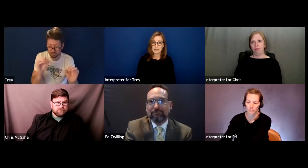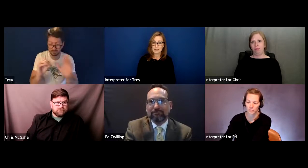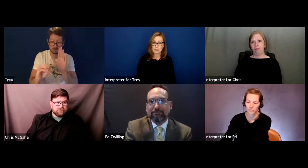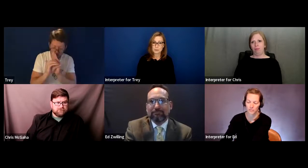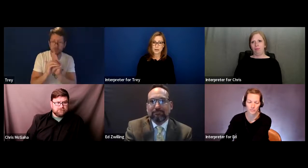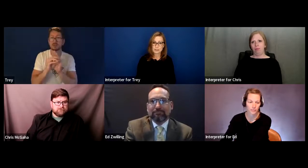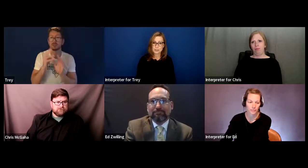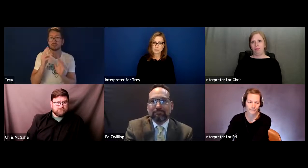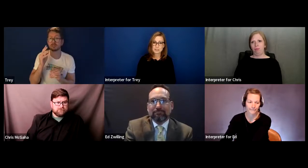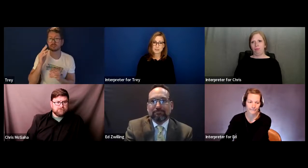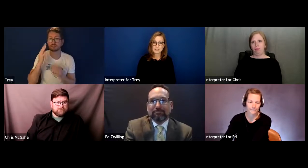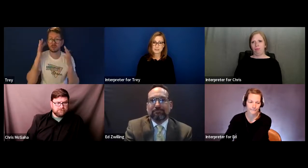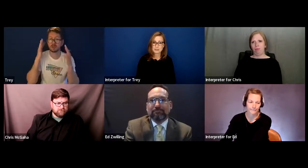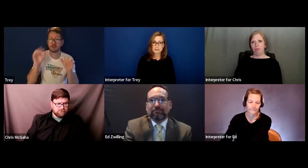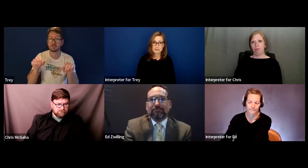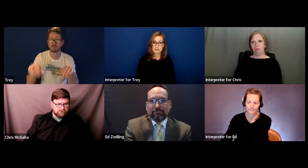and practice those hearing skills.